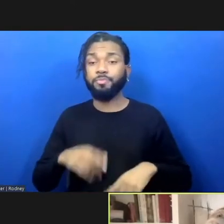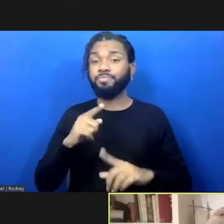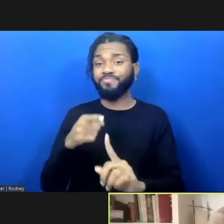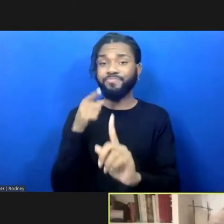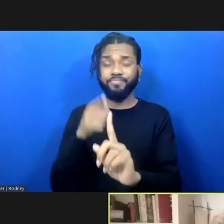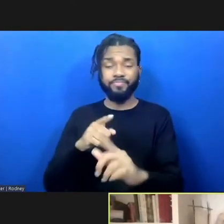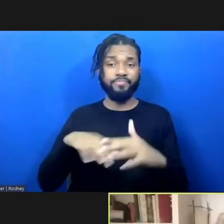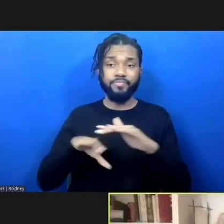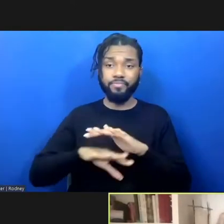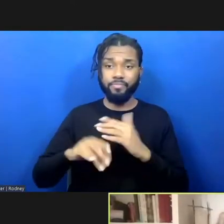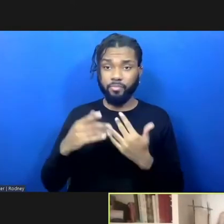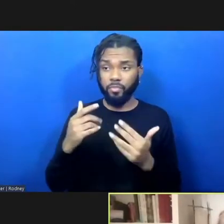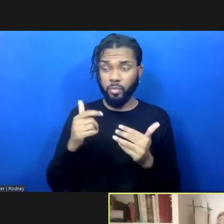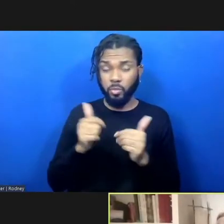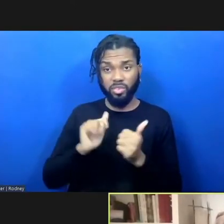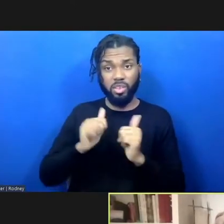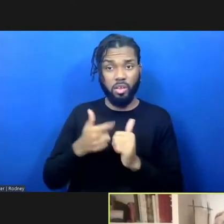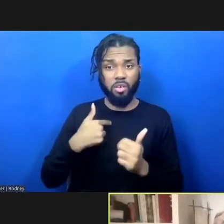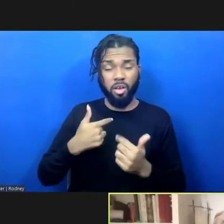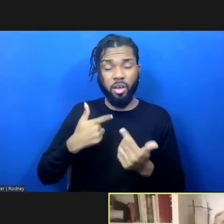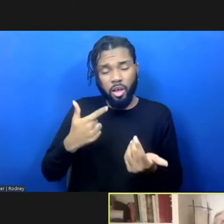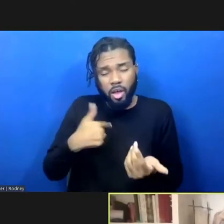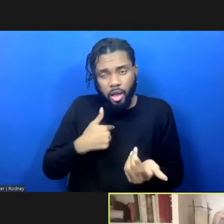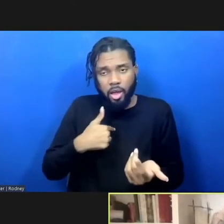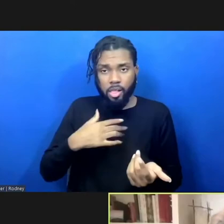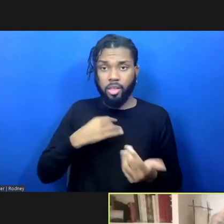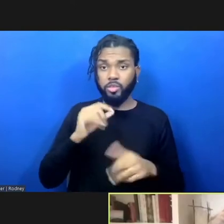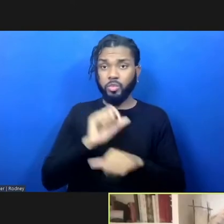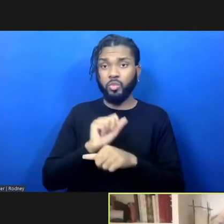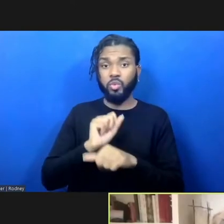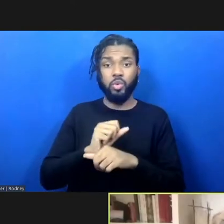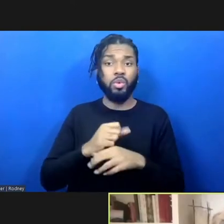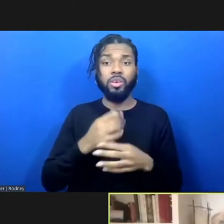and then the way in which I like to work is, in lieu of the criminal legal